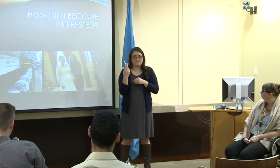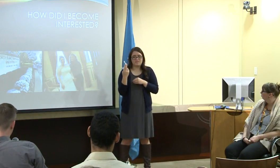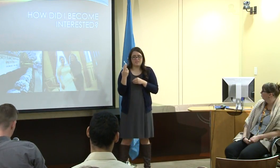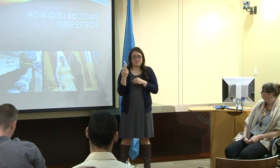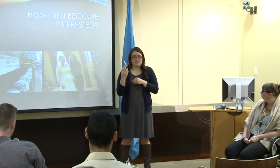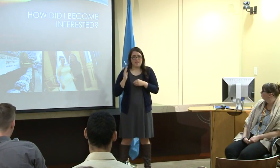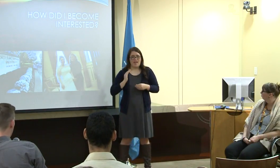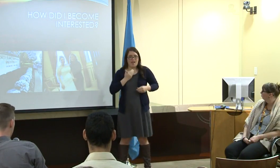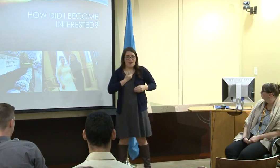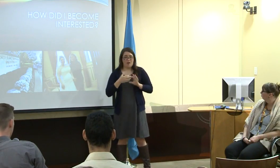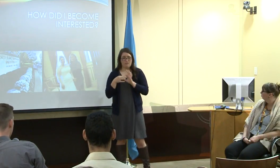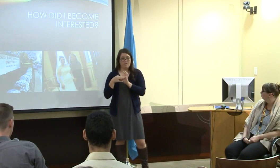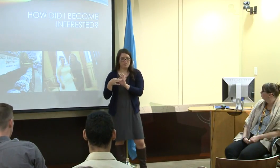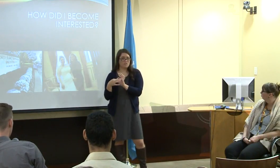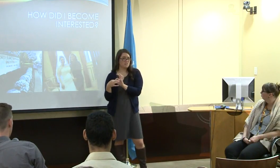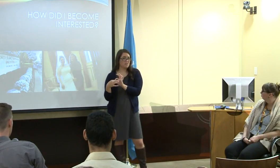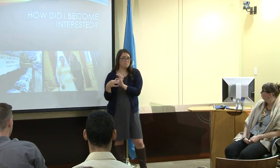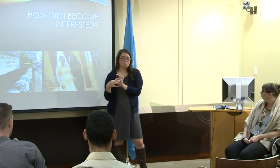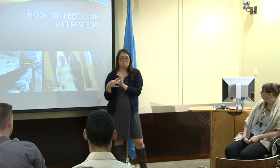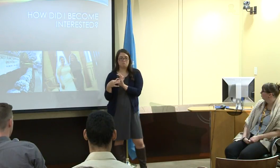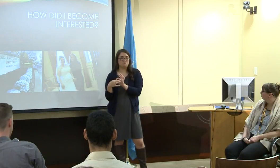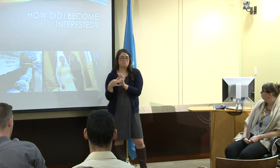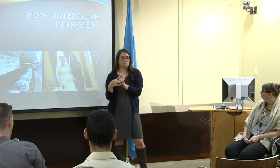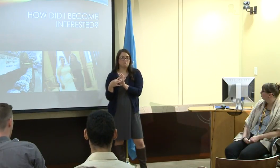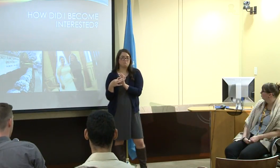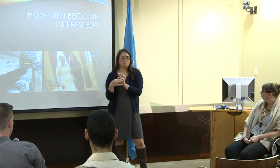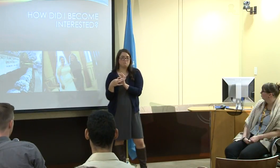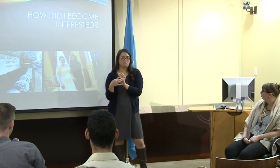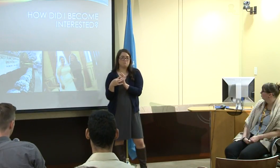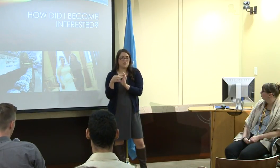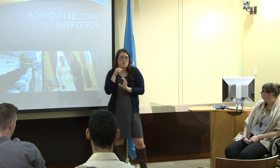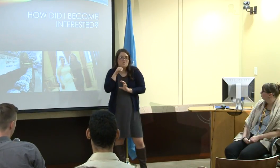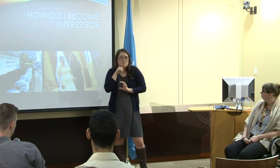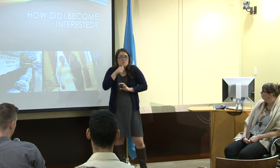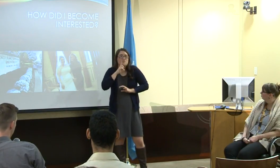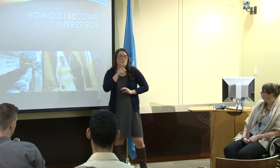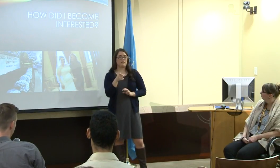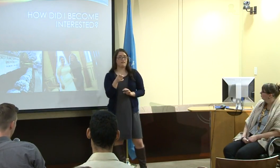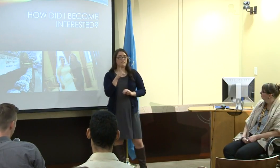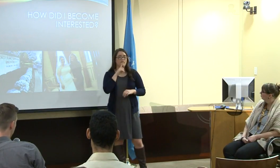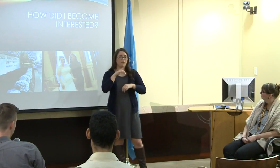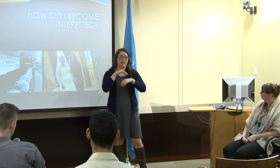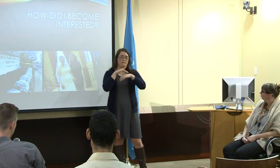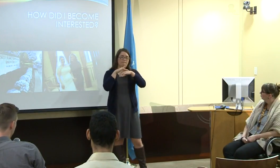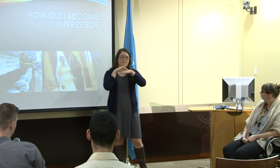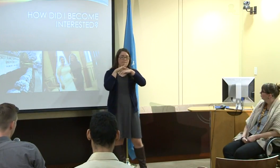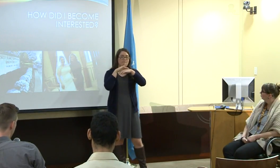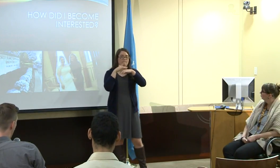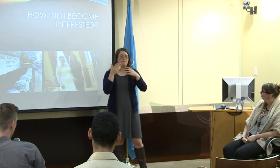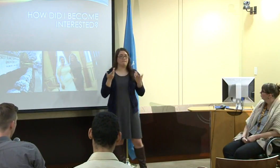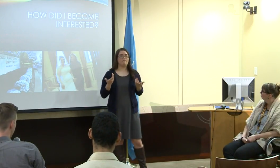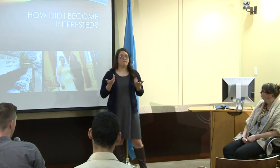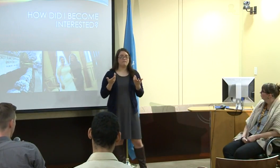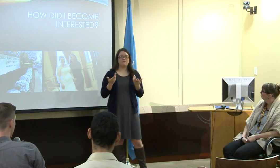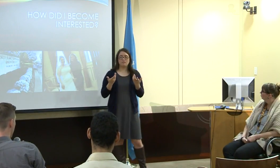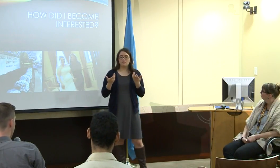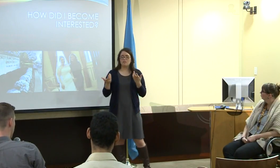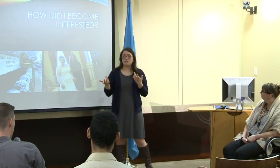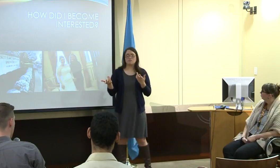that through more language acquisition that our -- That our relationship. Our relationship was surface growing